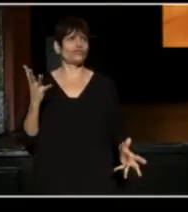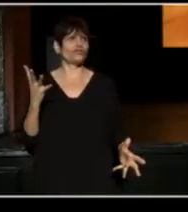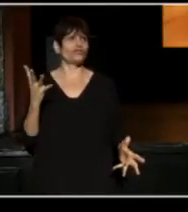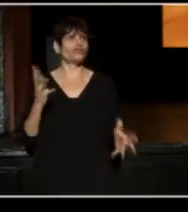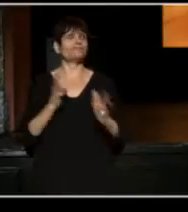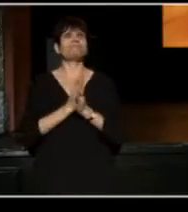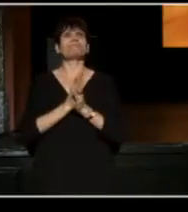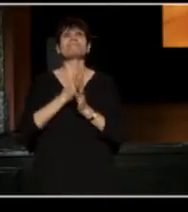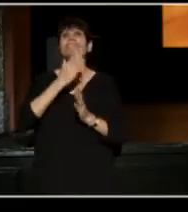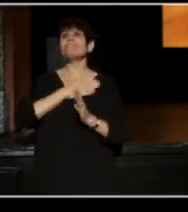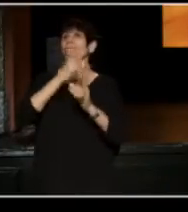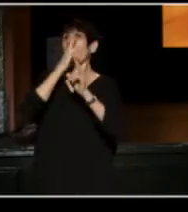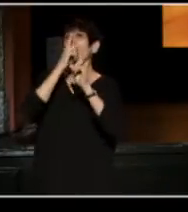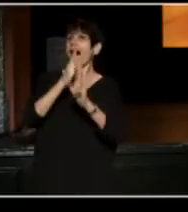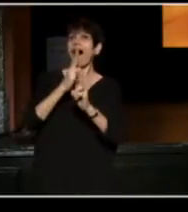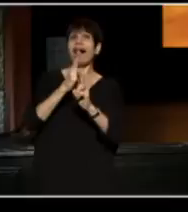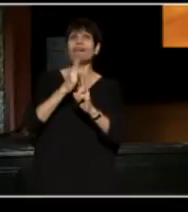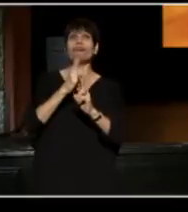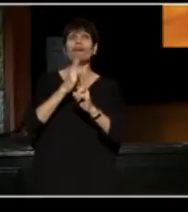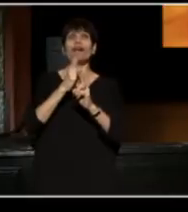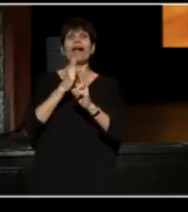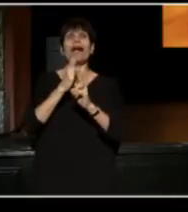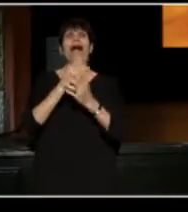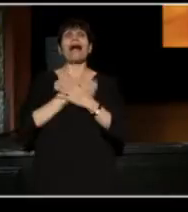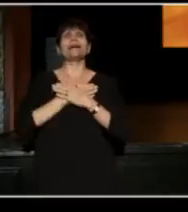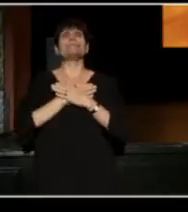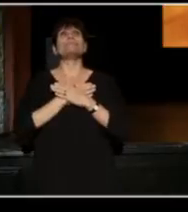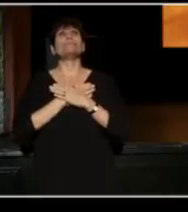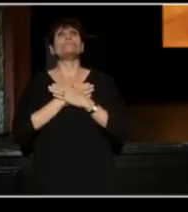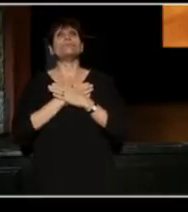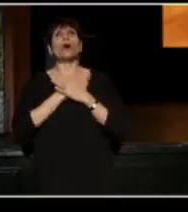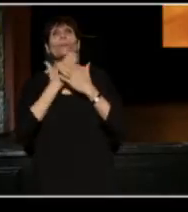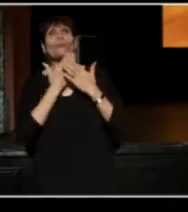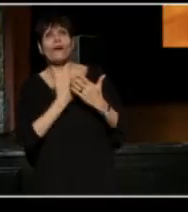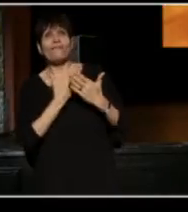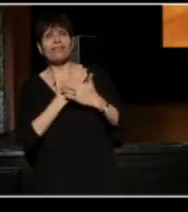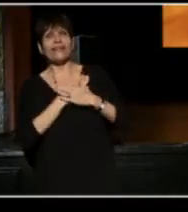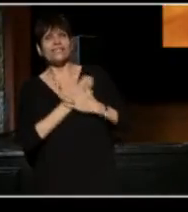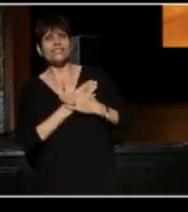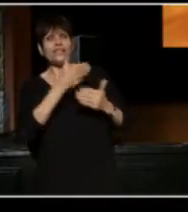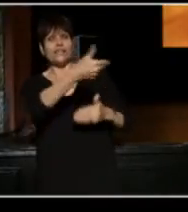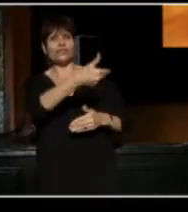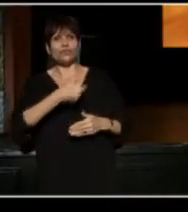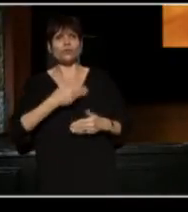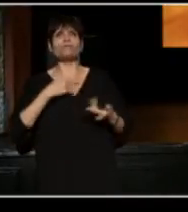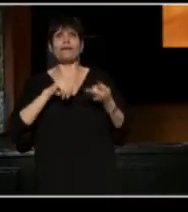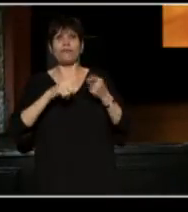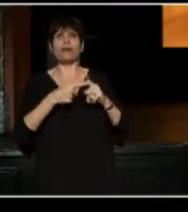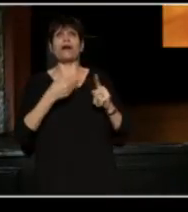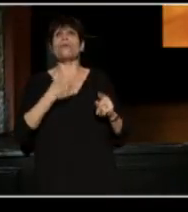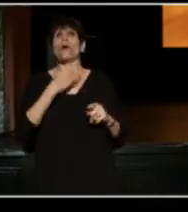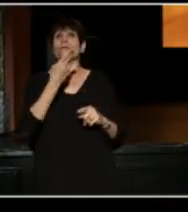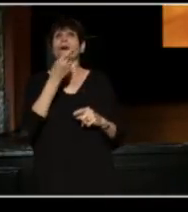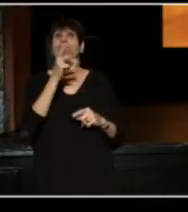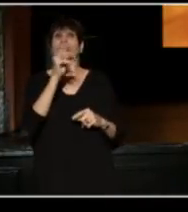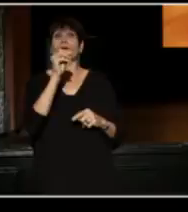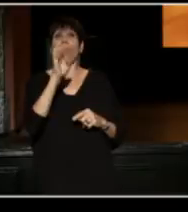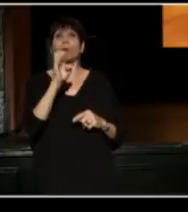It's my honor and privilege to introduce my friend, and truly, one of my heroes, Joe Cimperman.